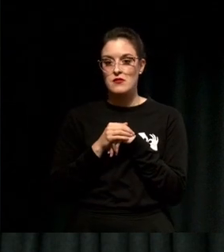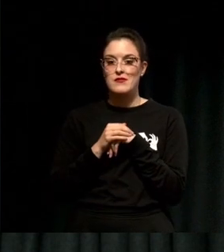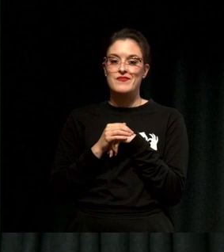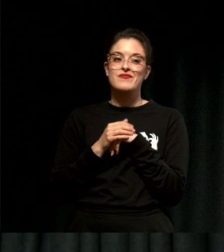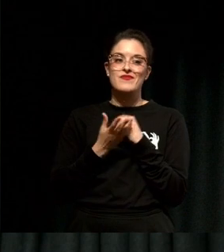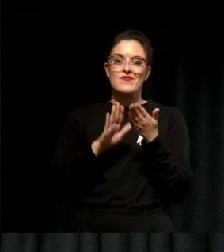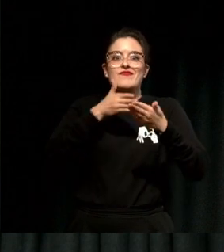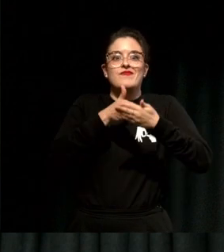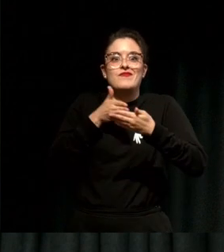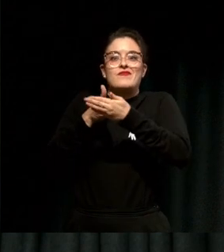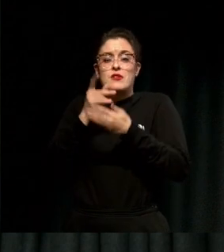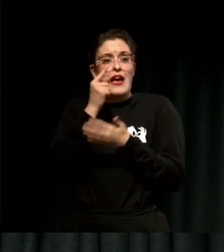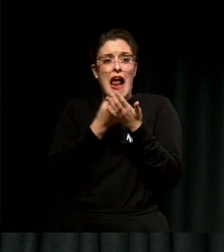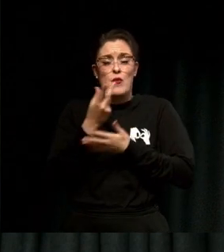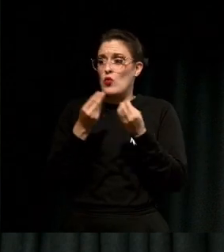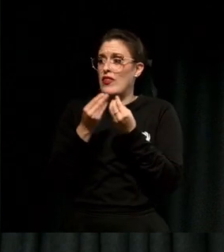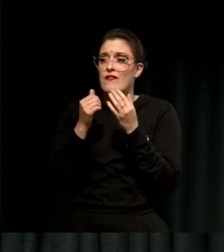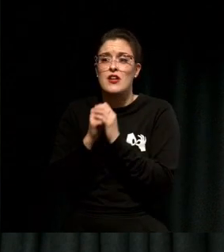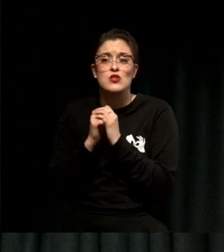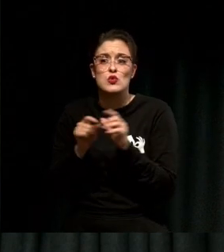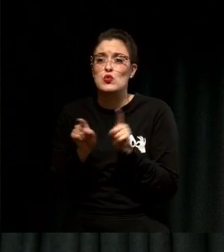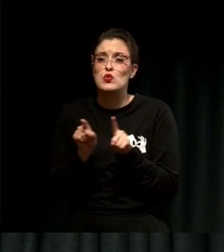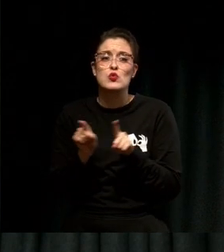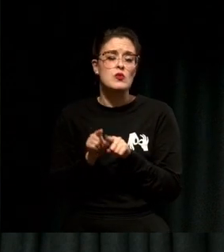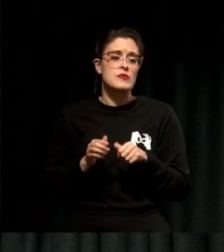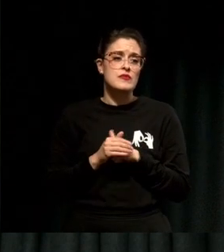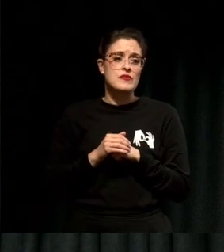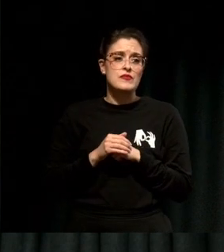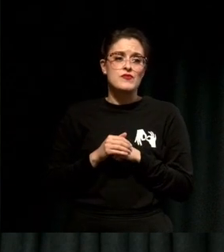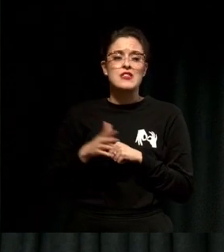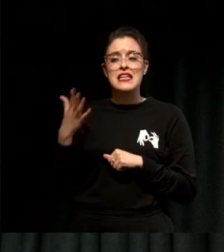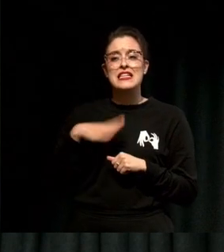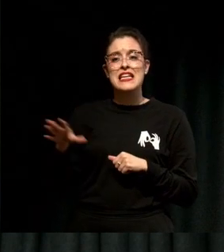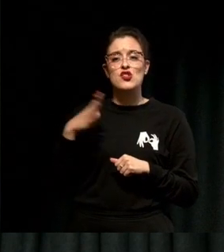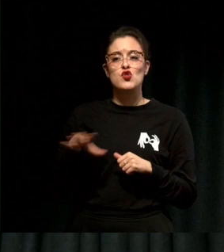that even happens between friends, it's about clearing those out, it's about picking up